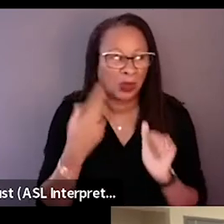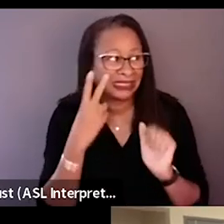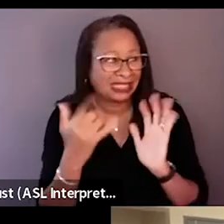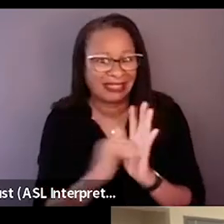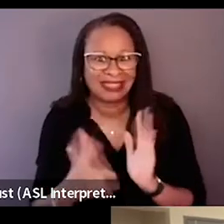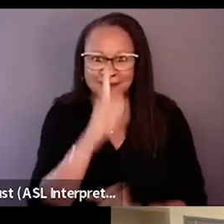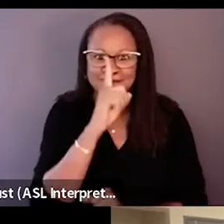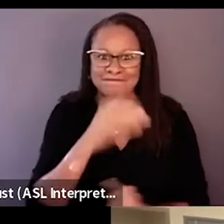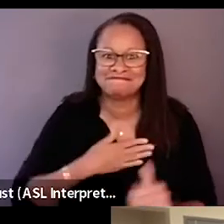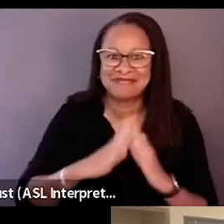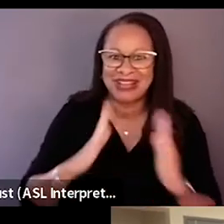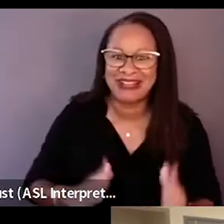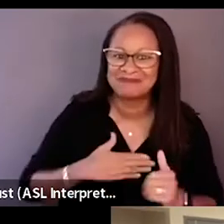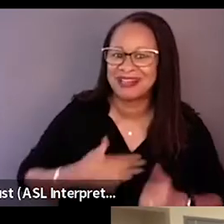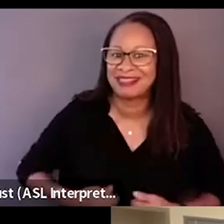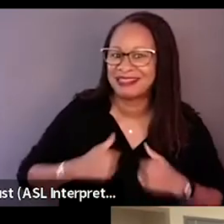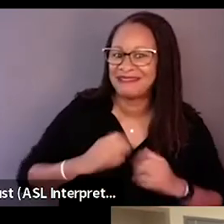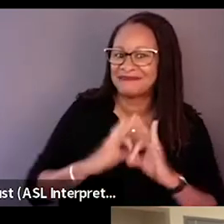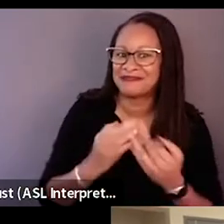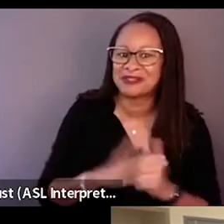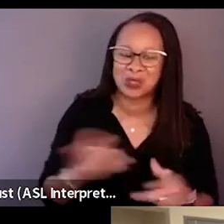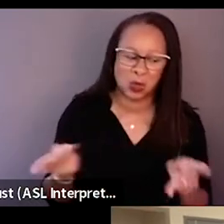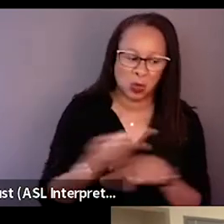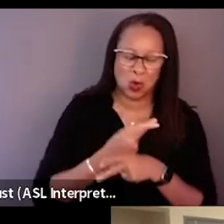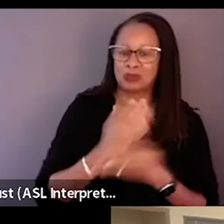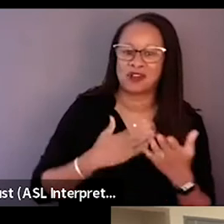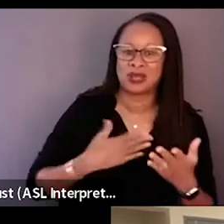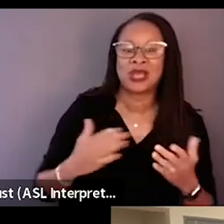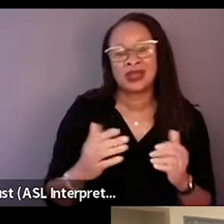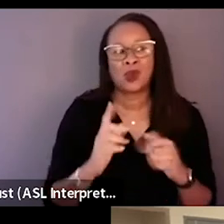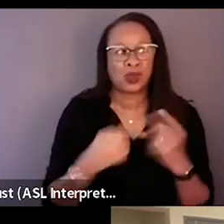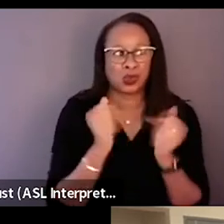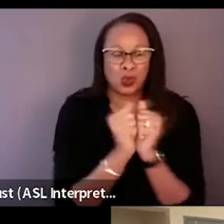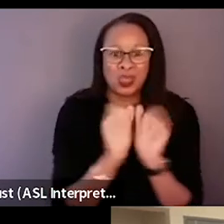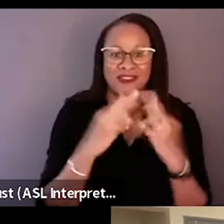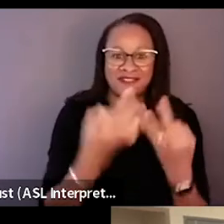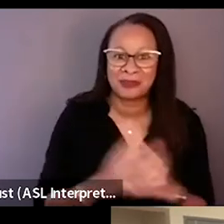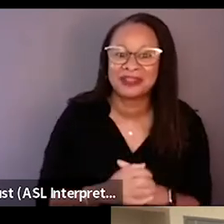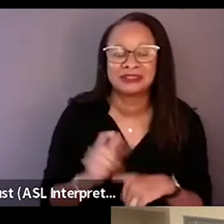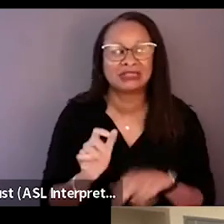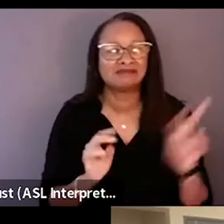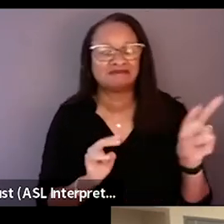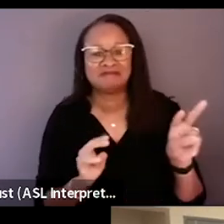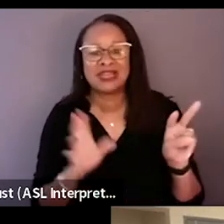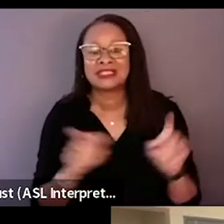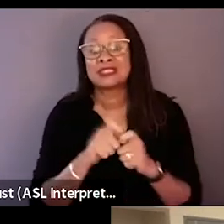You don't want people to see the worst sides of you, which sometimes come out when you're with your loved ones, especially under those circumstances.